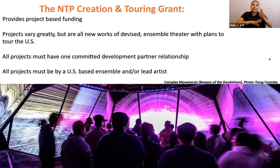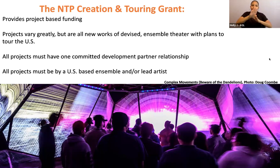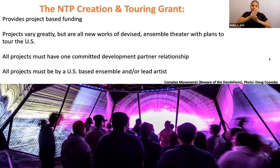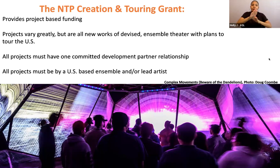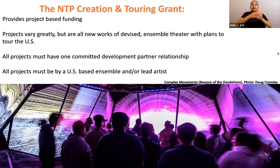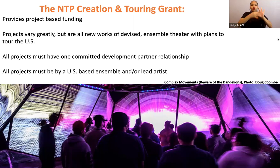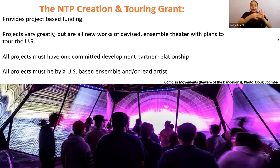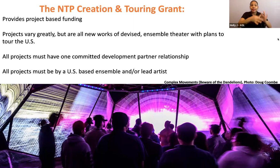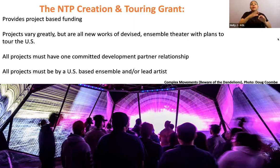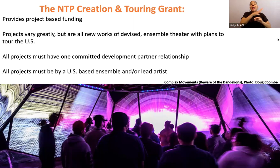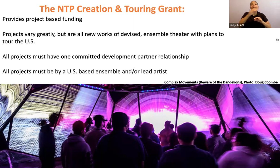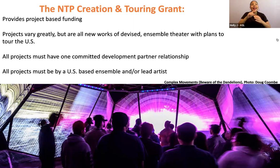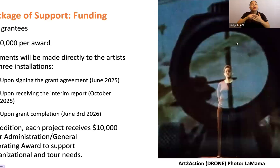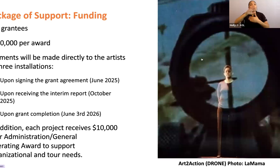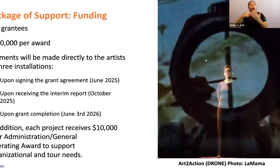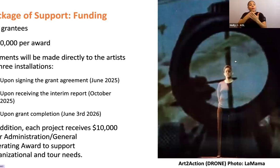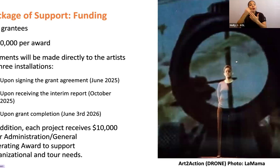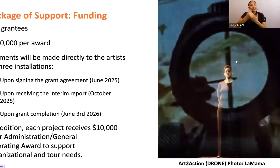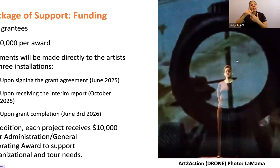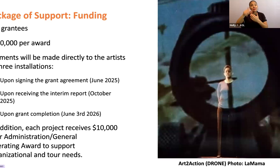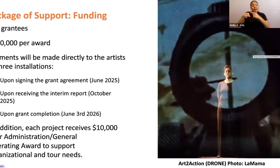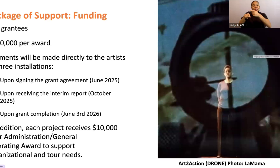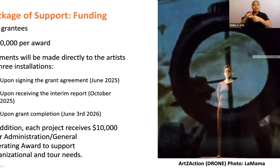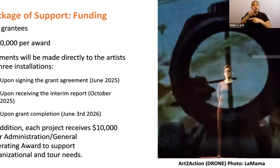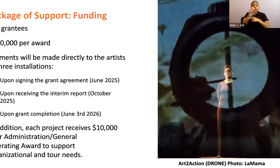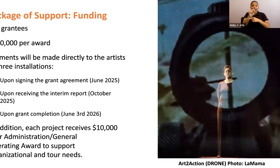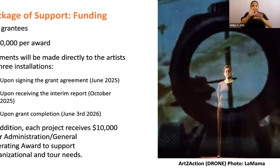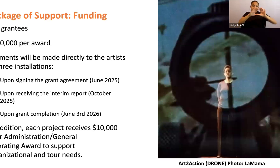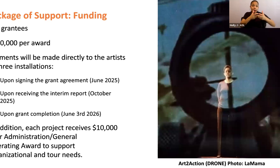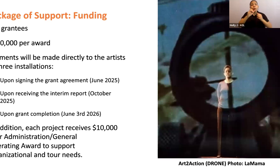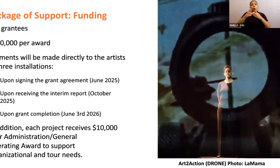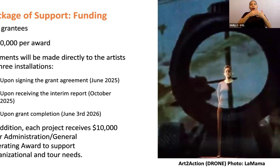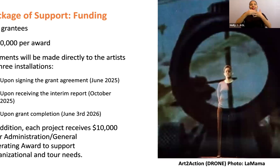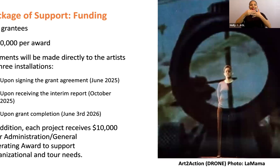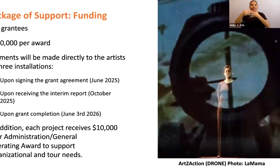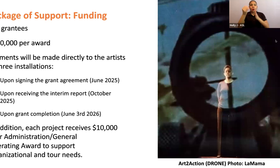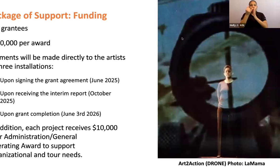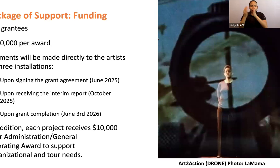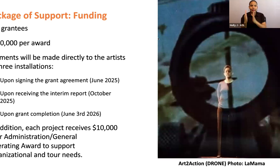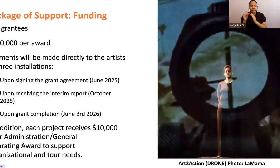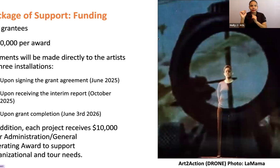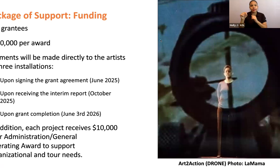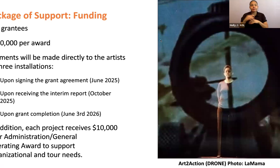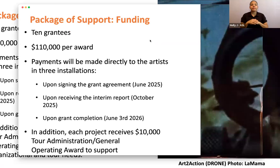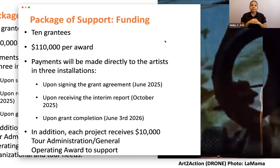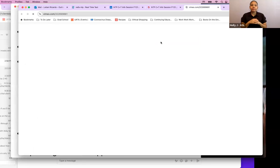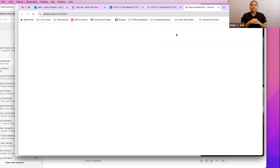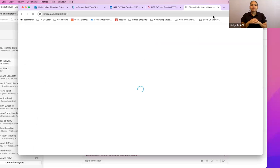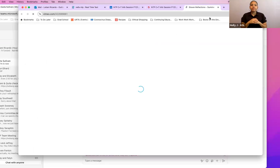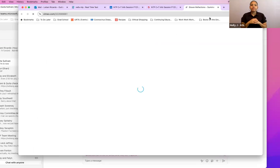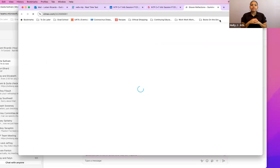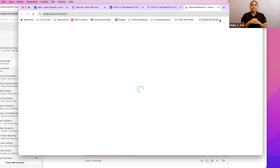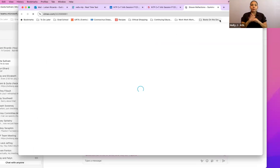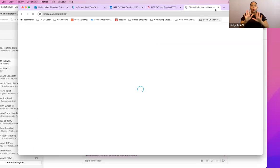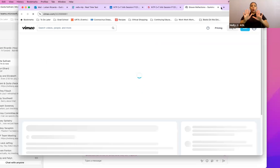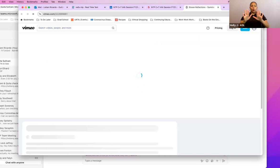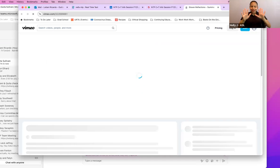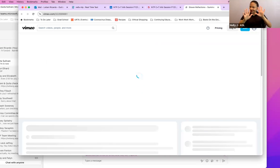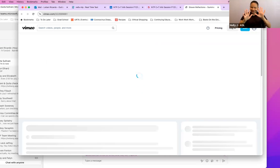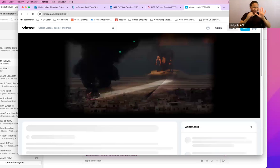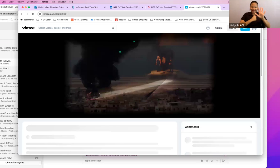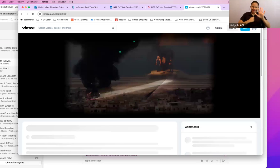a U.S.‑based ensemble and/or lead artist. LEILANI: I keep doing that with the clicking.